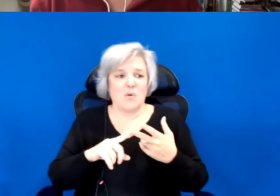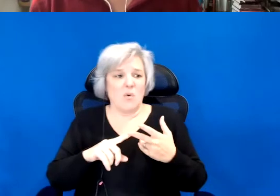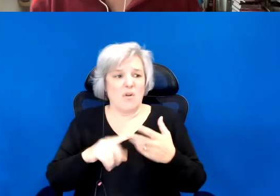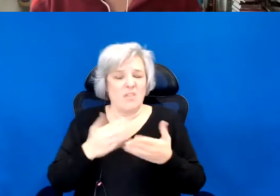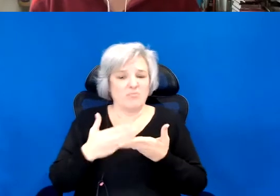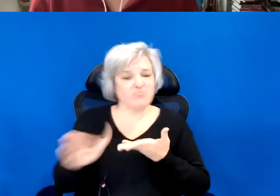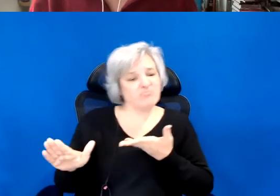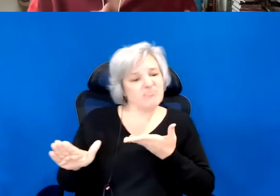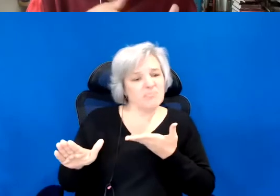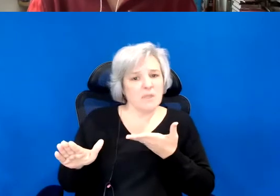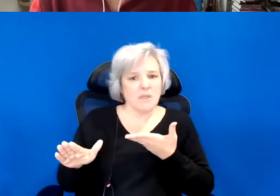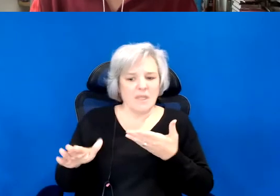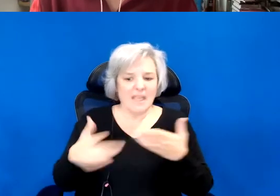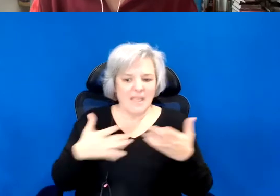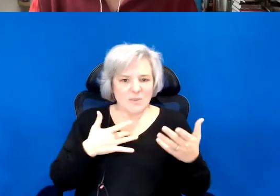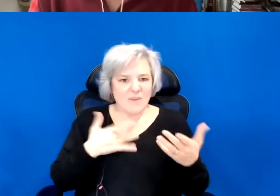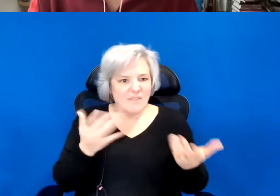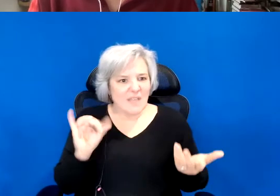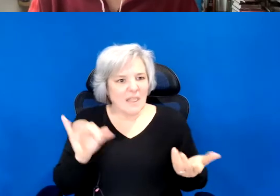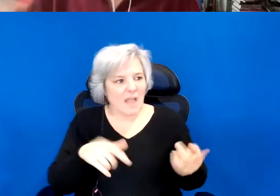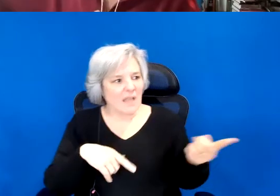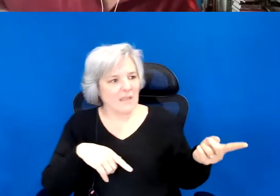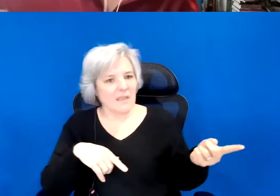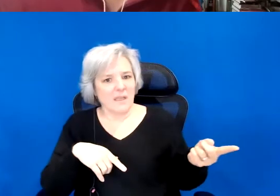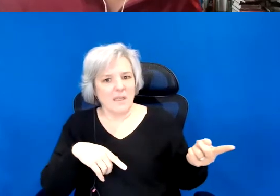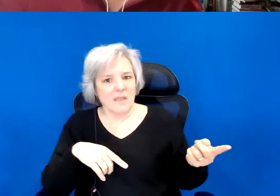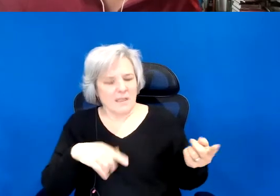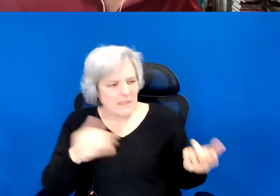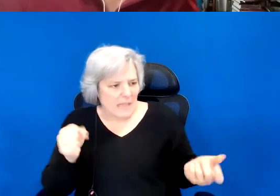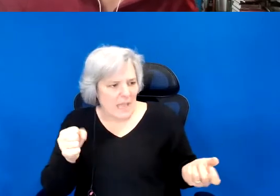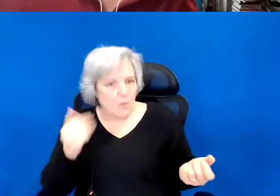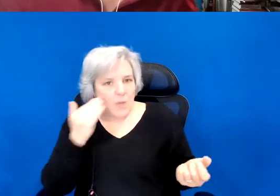Feels like, because it is saying that yeah we know all of these things.